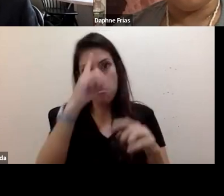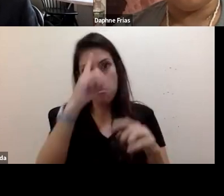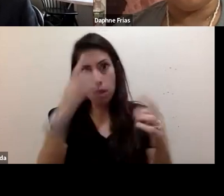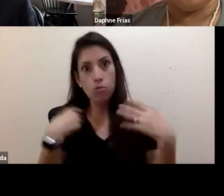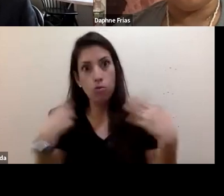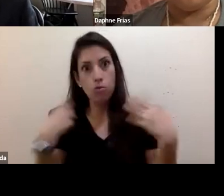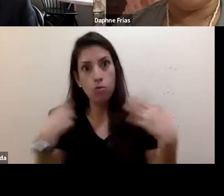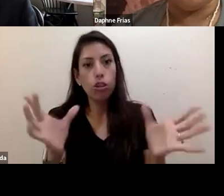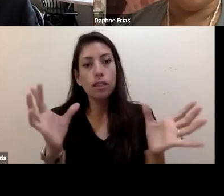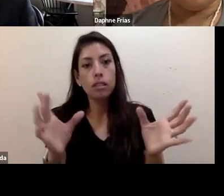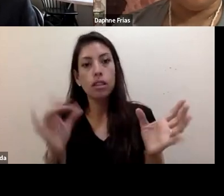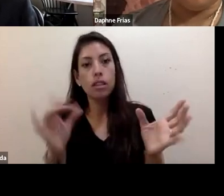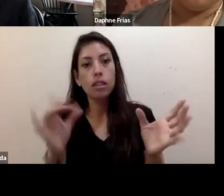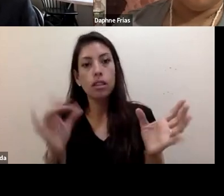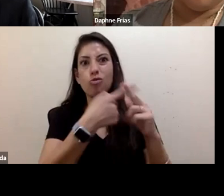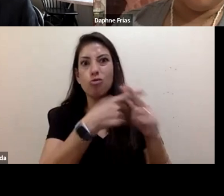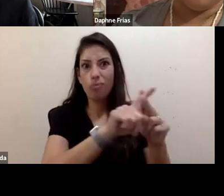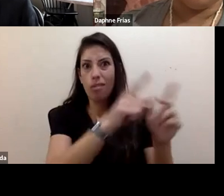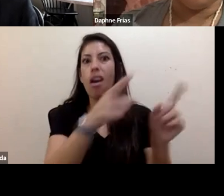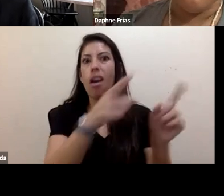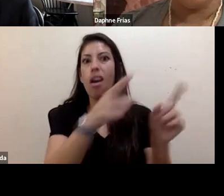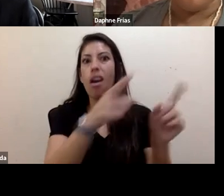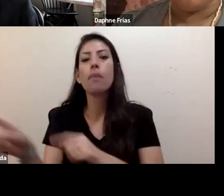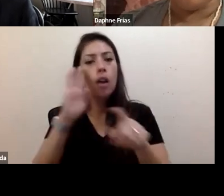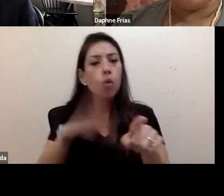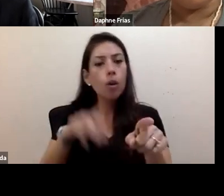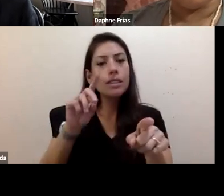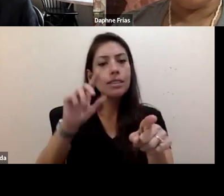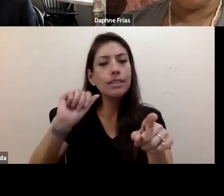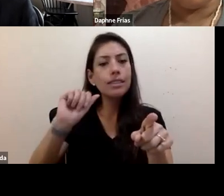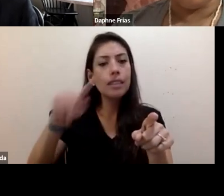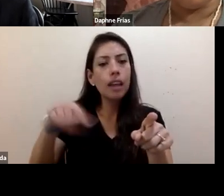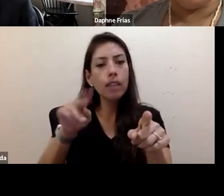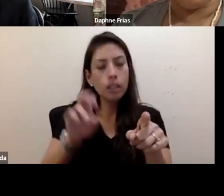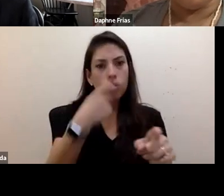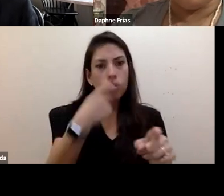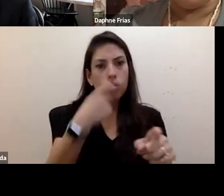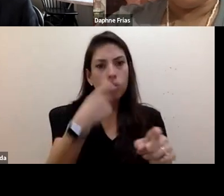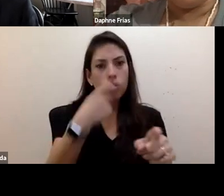that is emerging. And Daphne, I know you were raising some of these issues before we got started, so if you wouldn't mind kicking us off